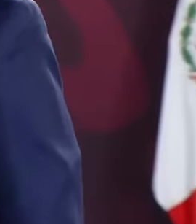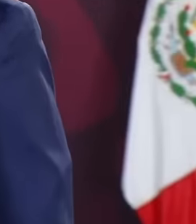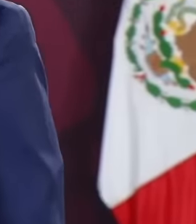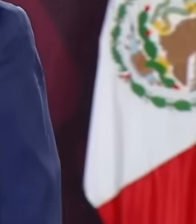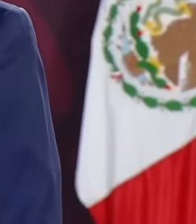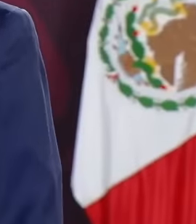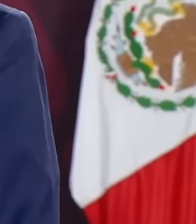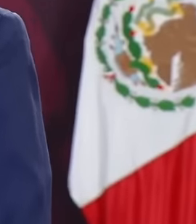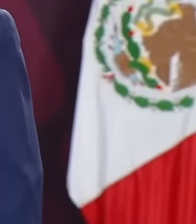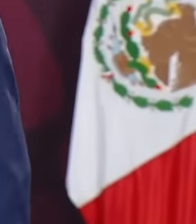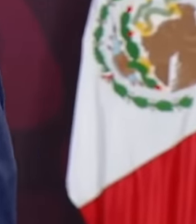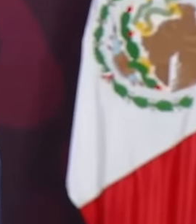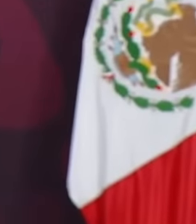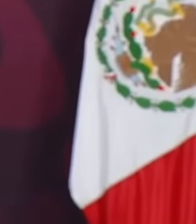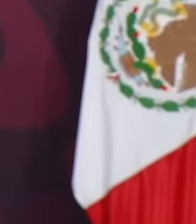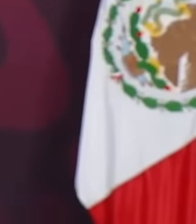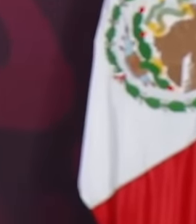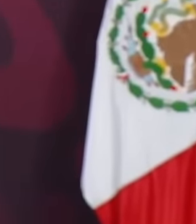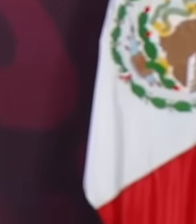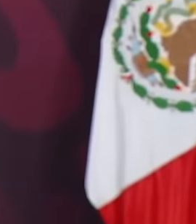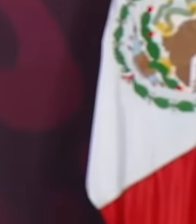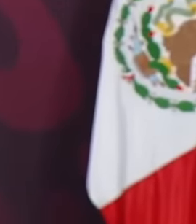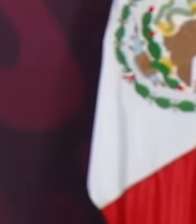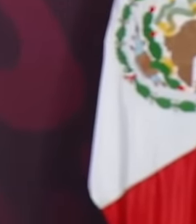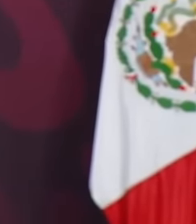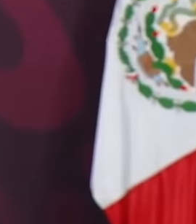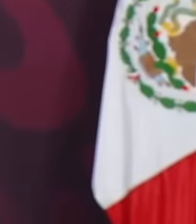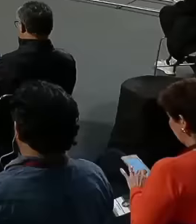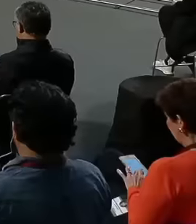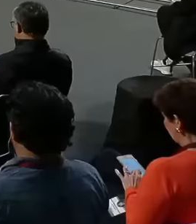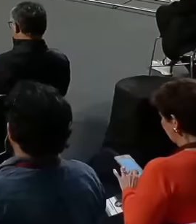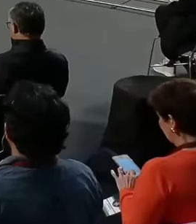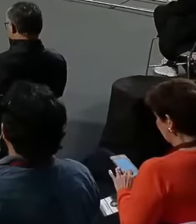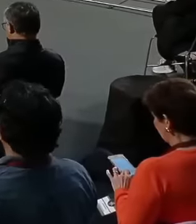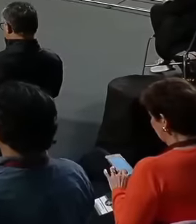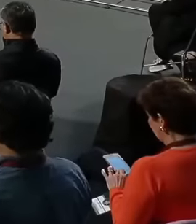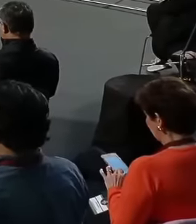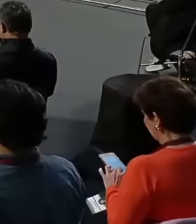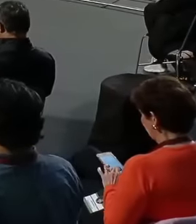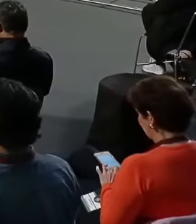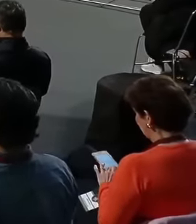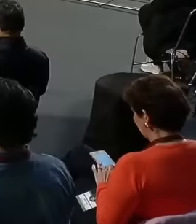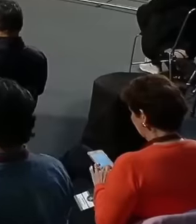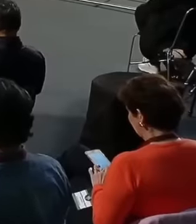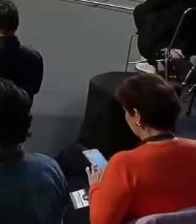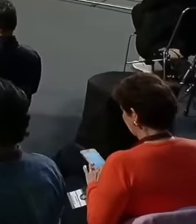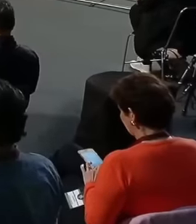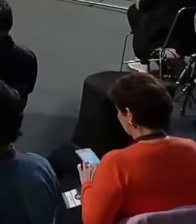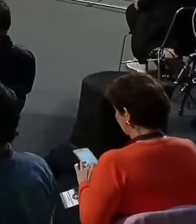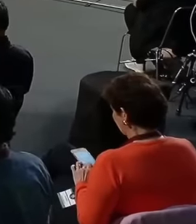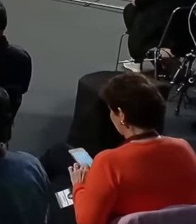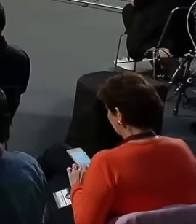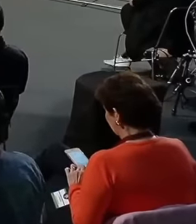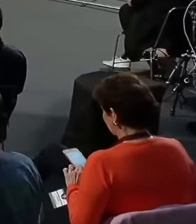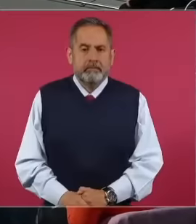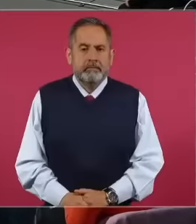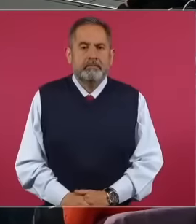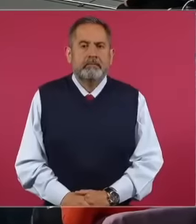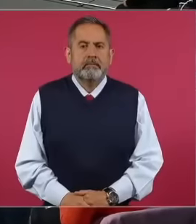completely apart from politics all this so that they do not go around with